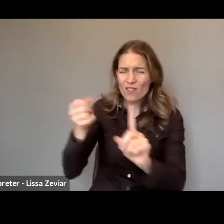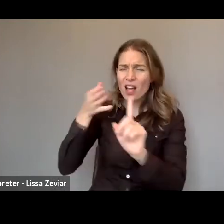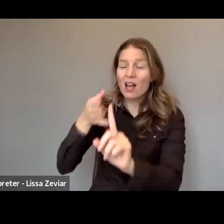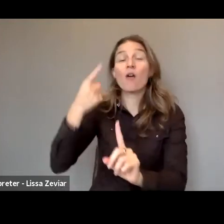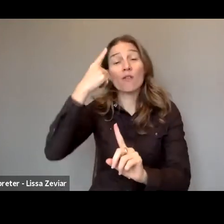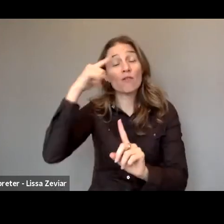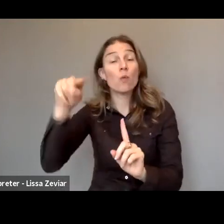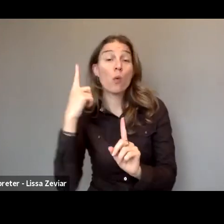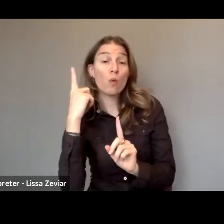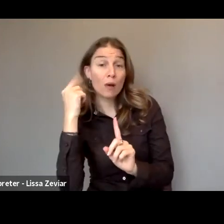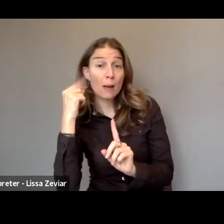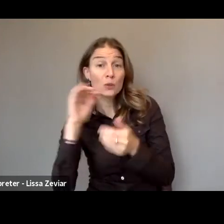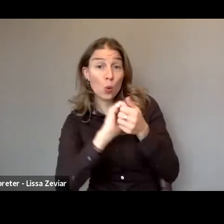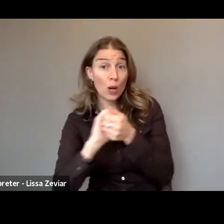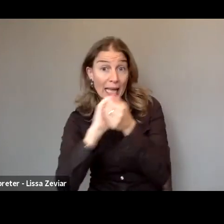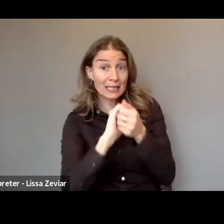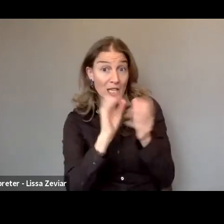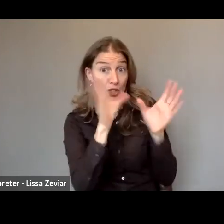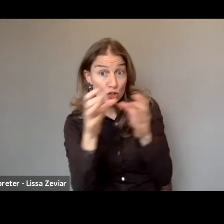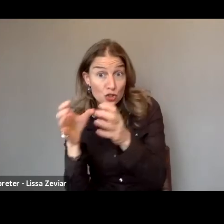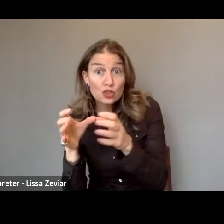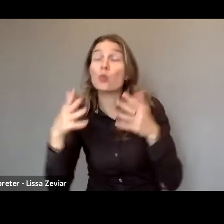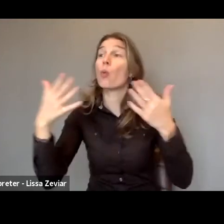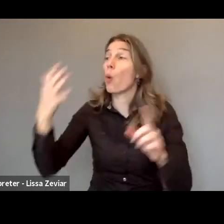and public bodies specialized in this matter participated.